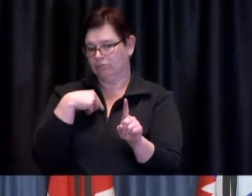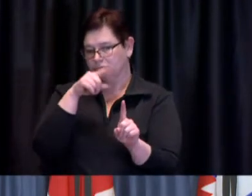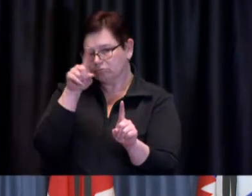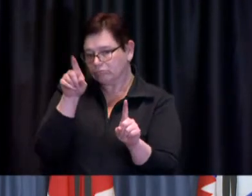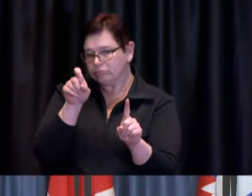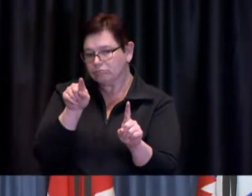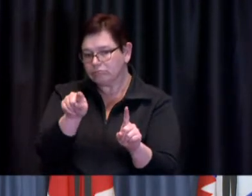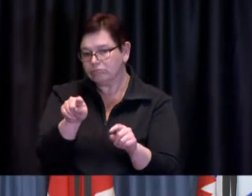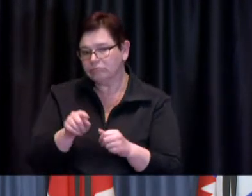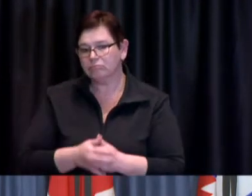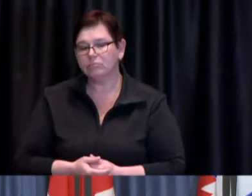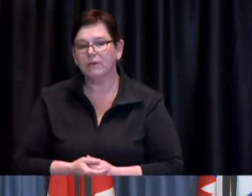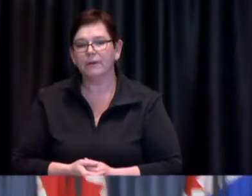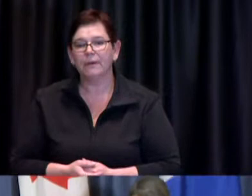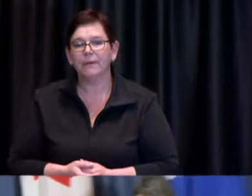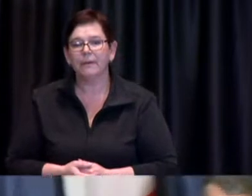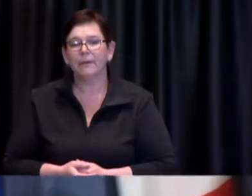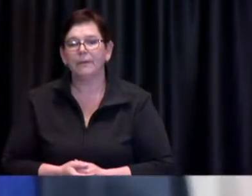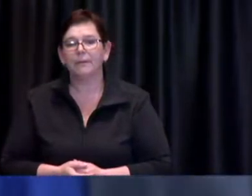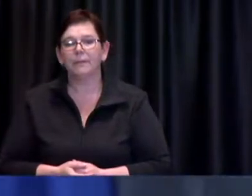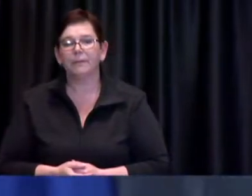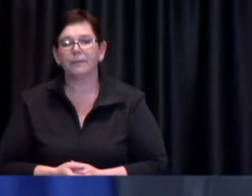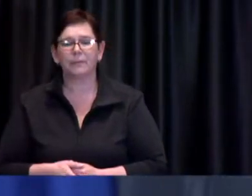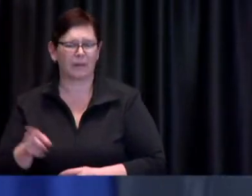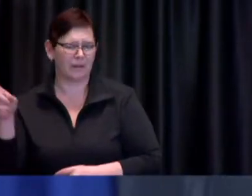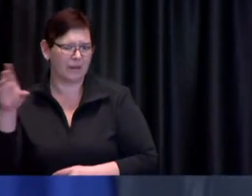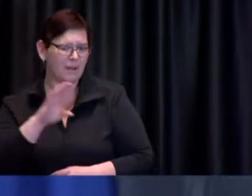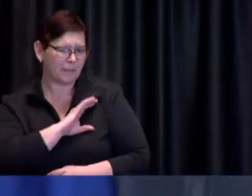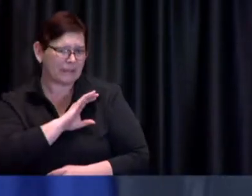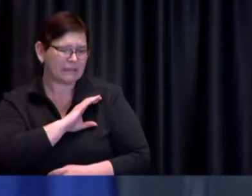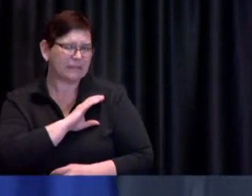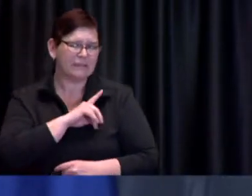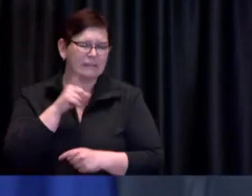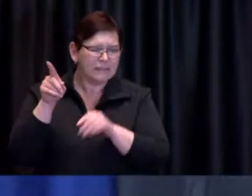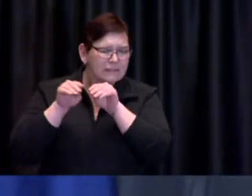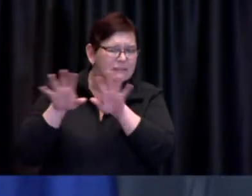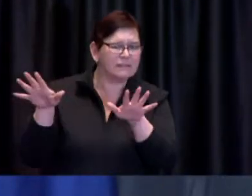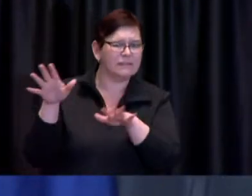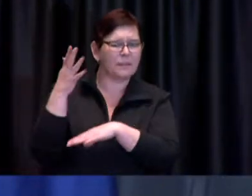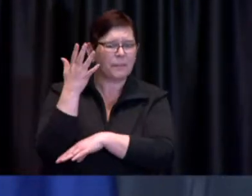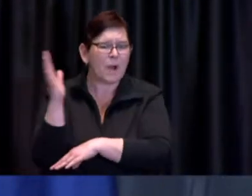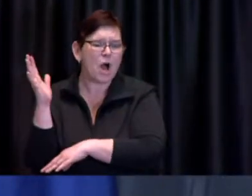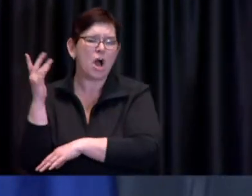recently saying that parks are not to be used as a destination or for activities like sitting